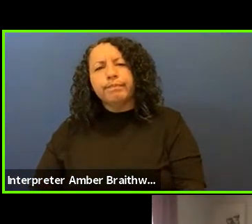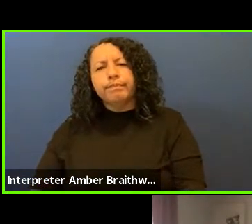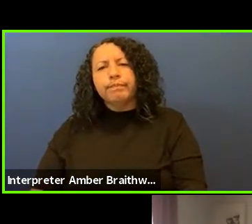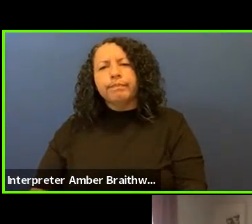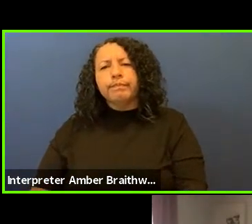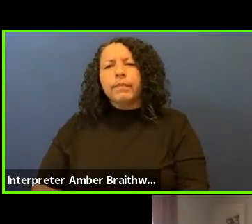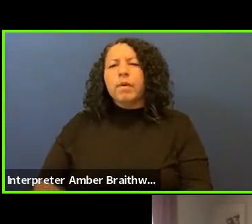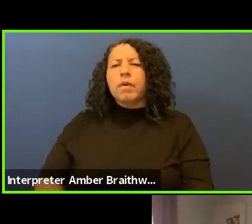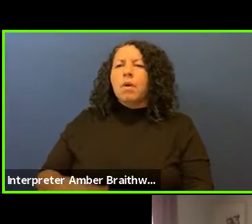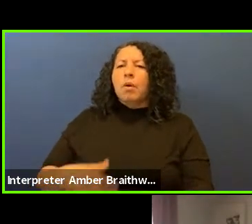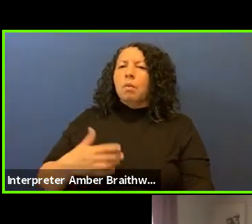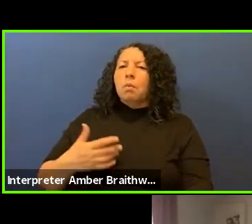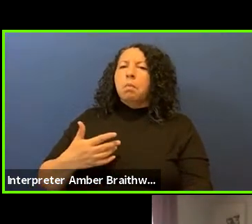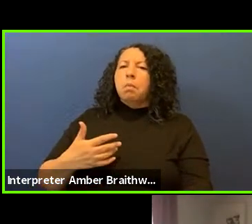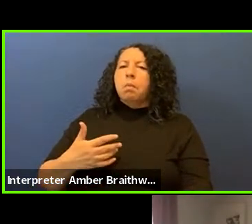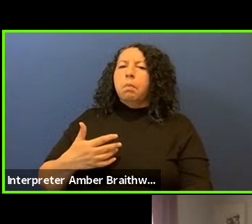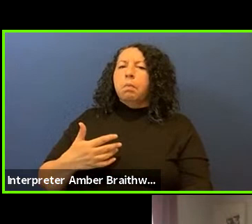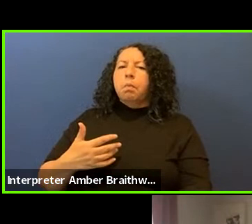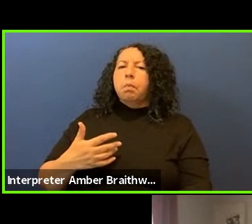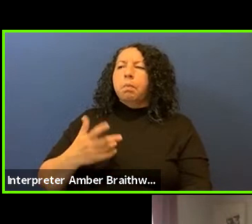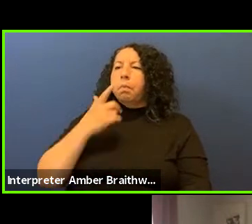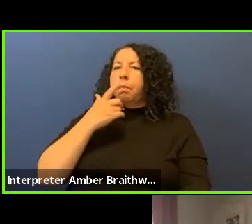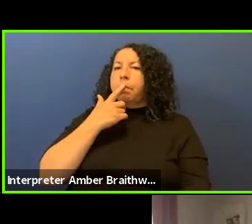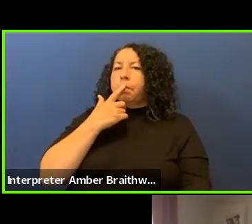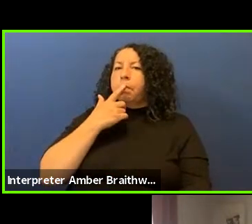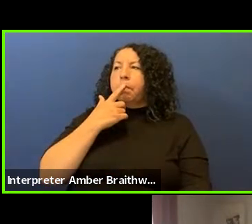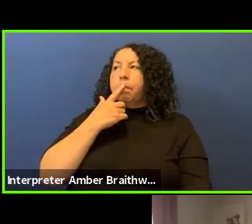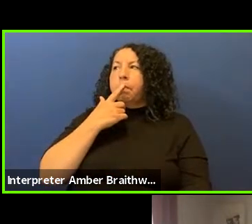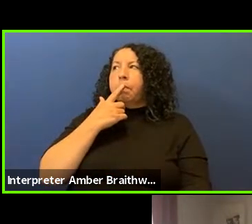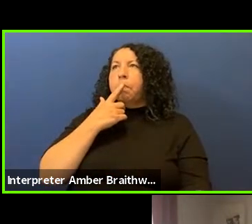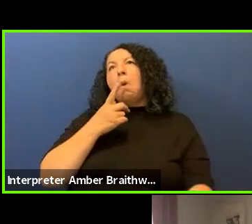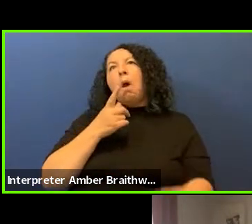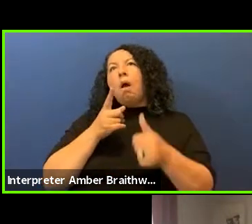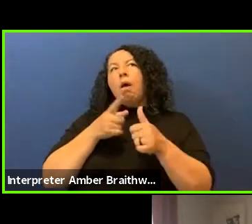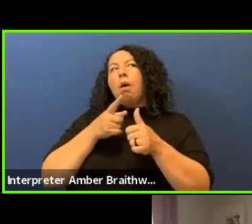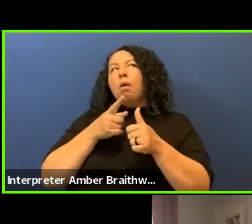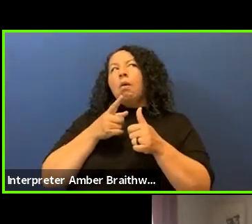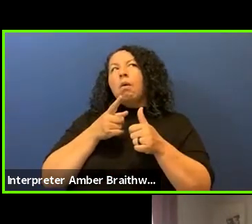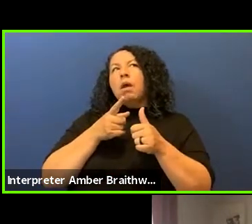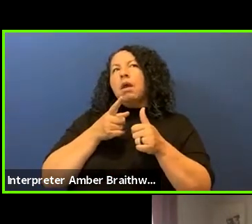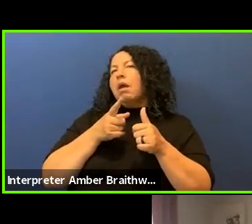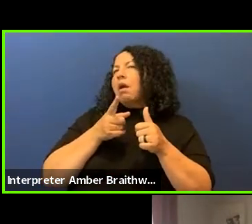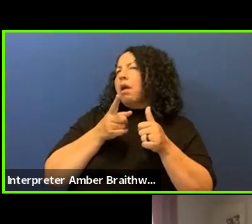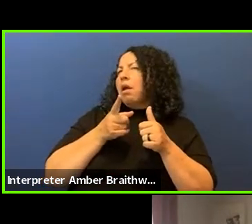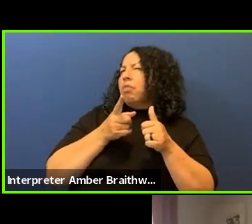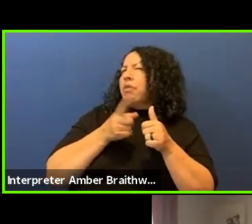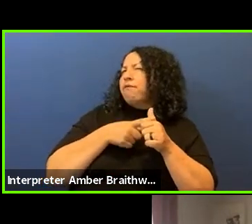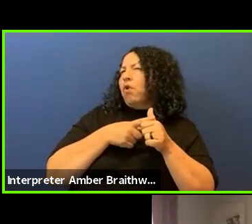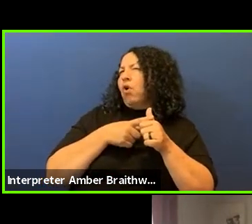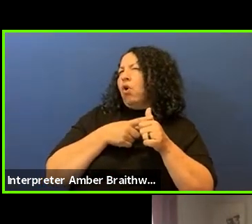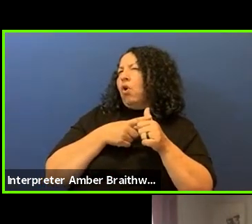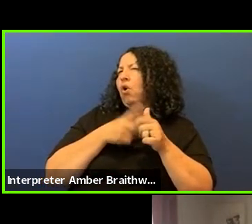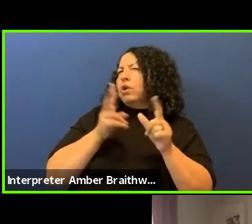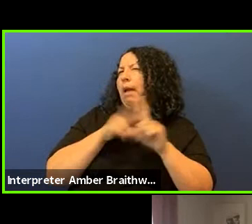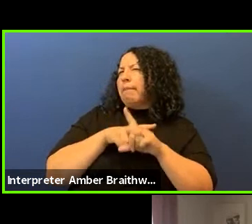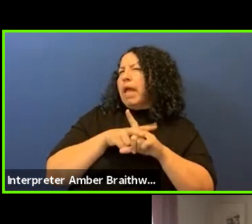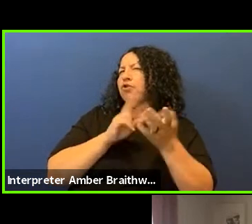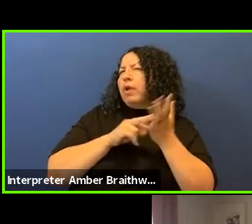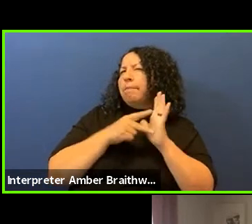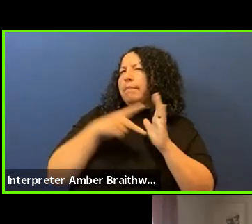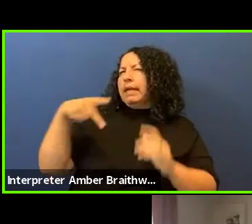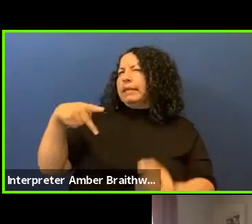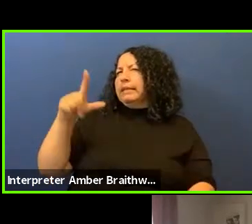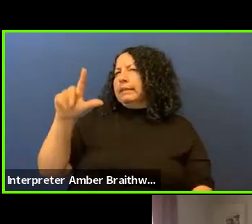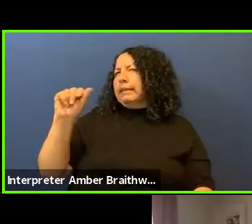Suzan: Well in the first instance, it means place. It means especially